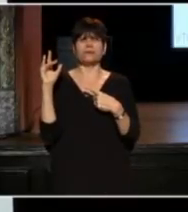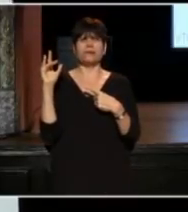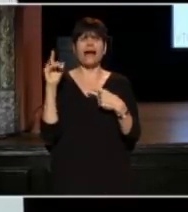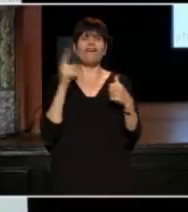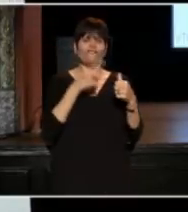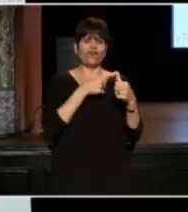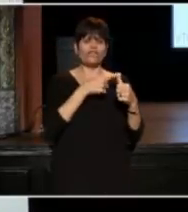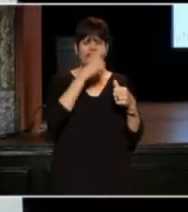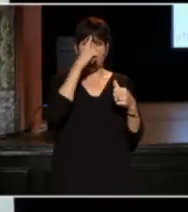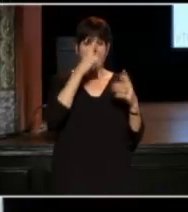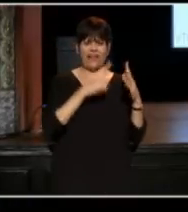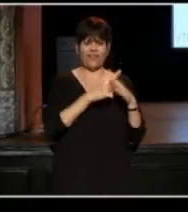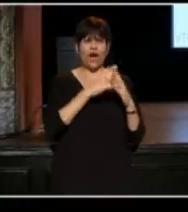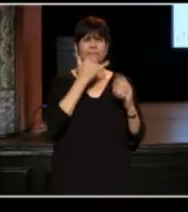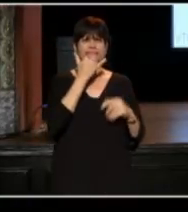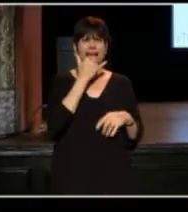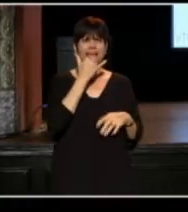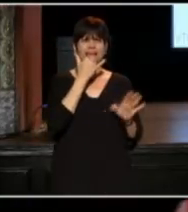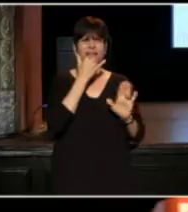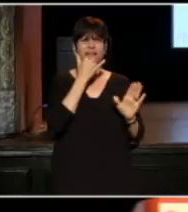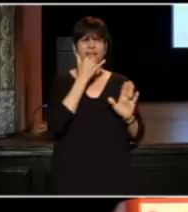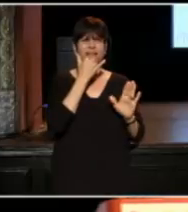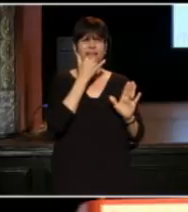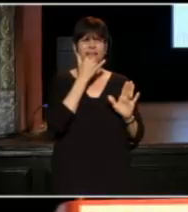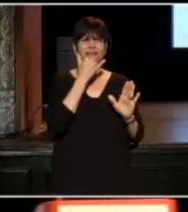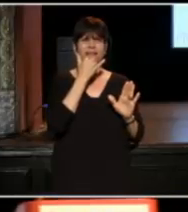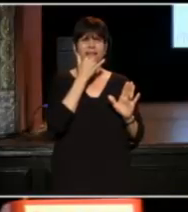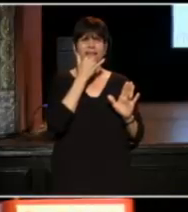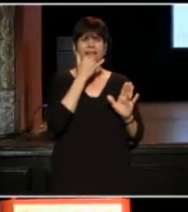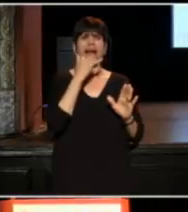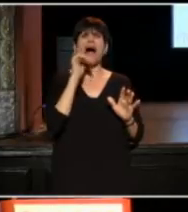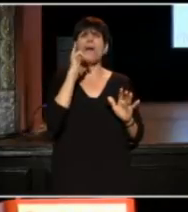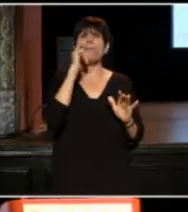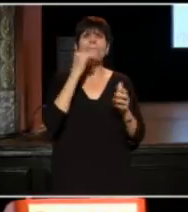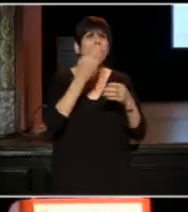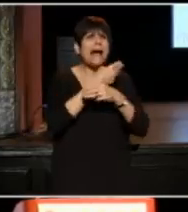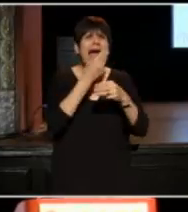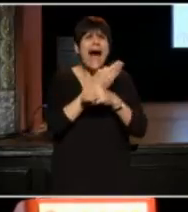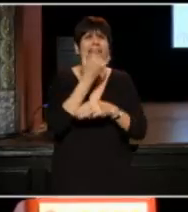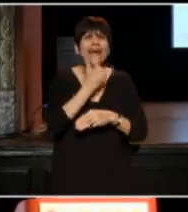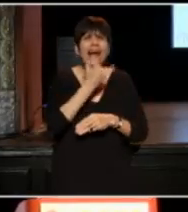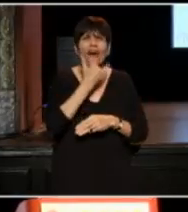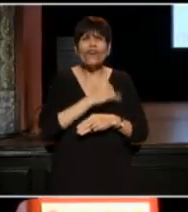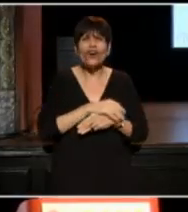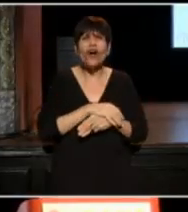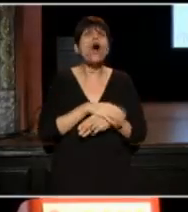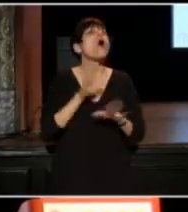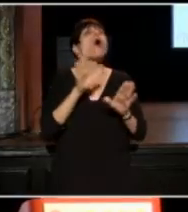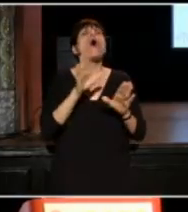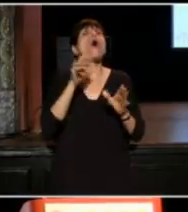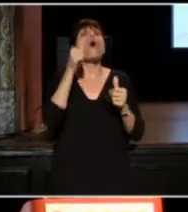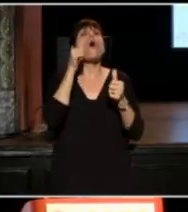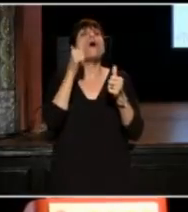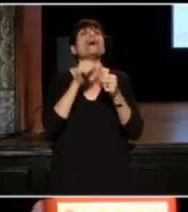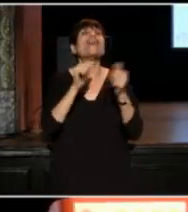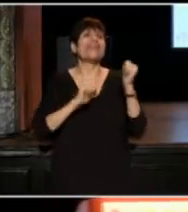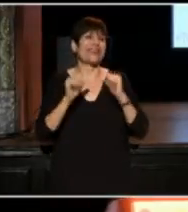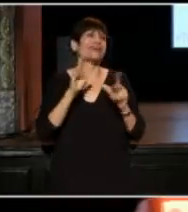At first I thought it was a mistake, like a math error, and then I remembered: no, theater people, of course!"